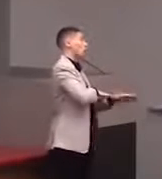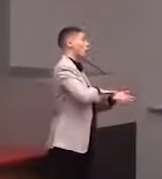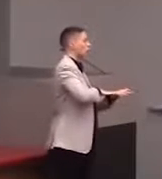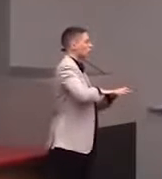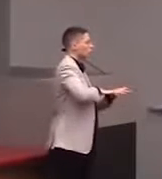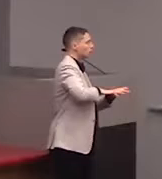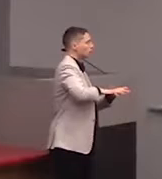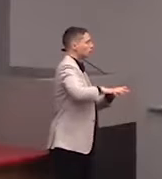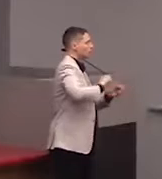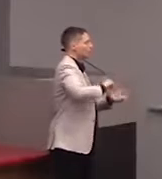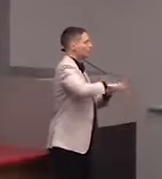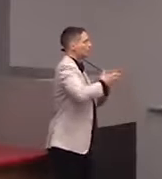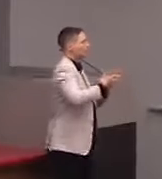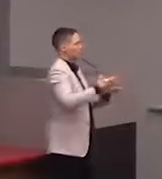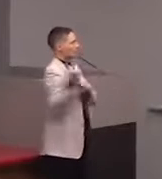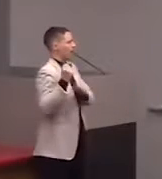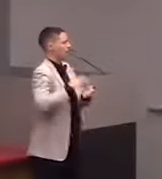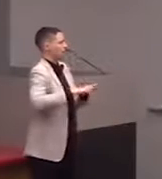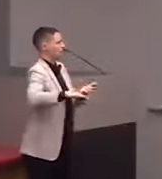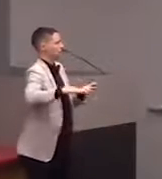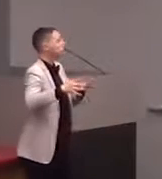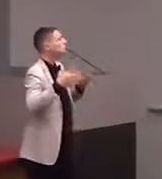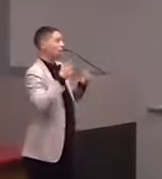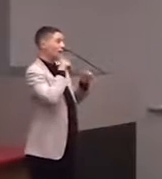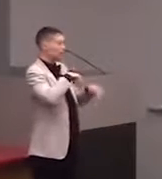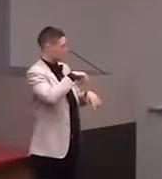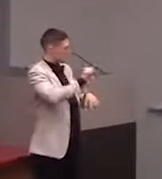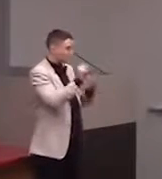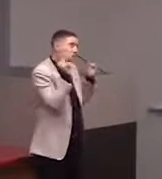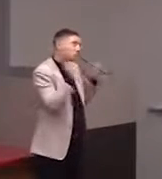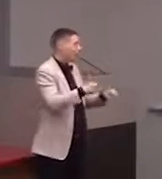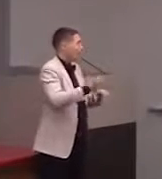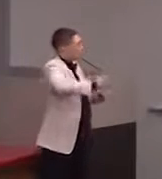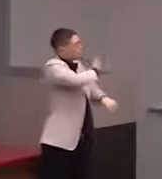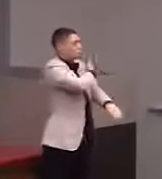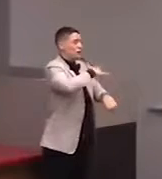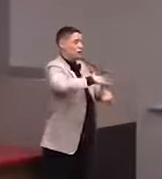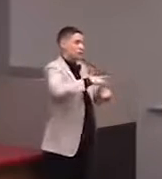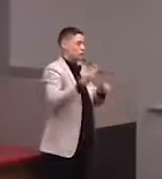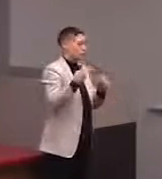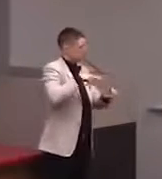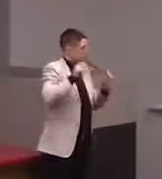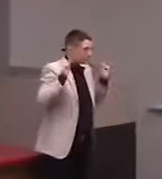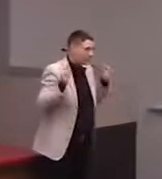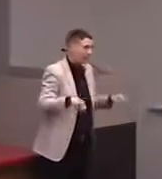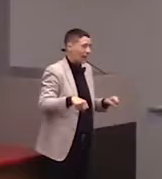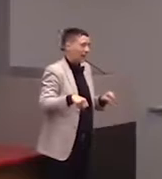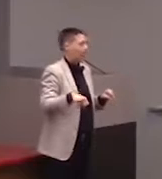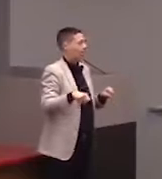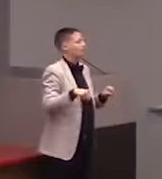'cause there's some parts of your body, like you can't learn to read braille through your elbow 'cause it just doesn't have right cells.